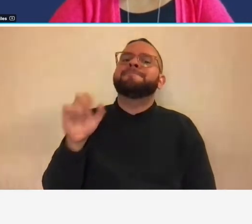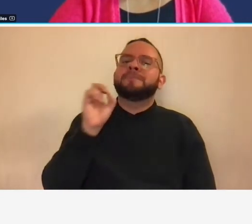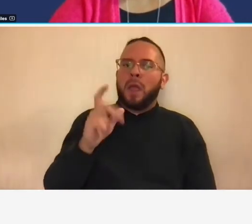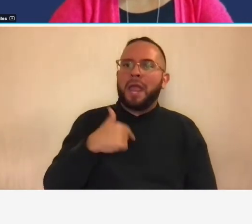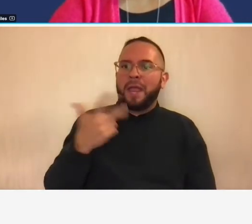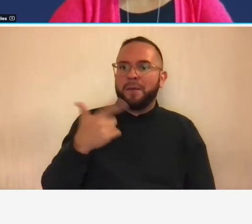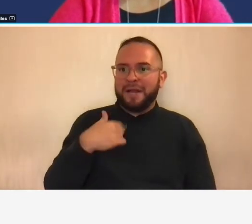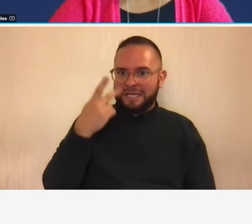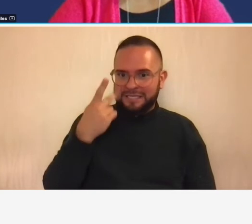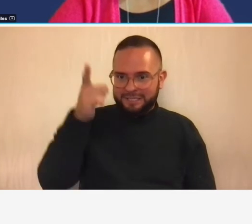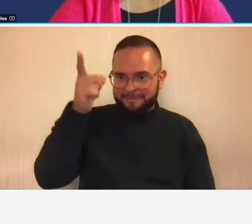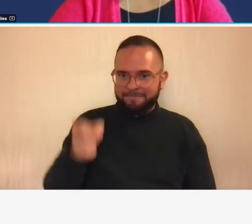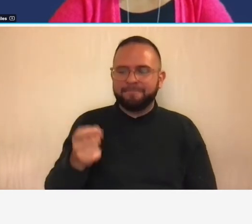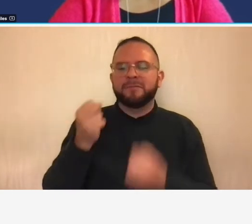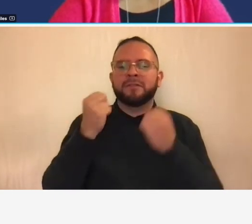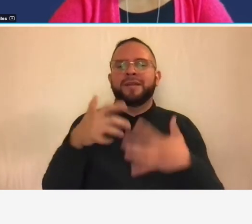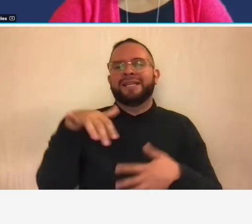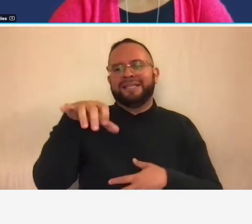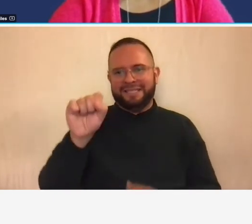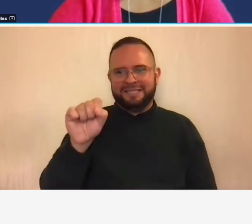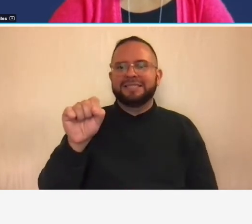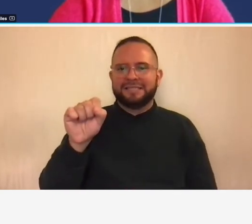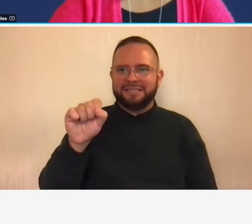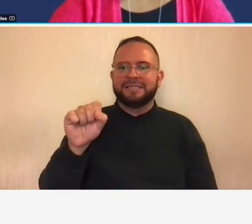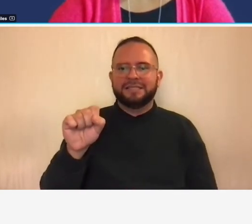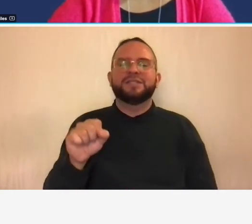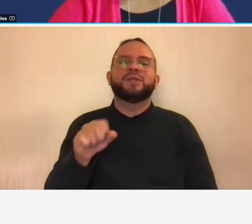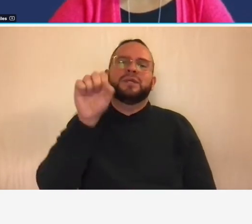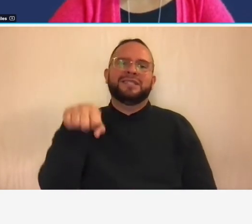are a lot of yeses that are being entered and that is the correct answer the answer is yes so let's